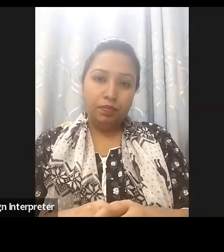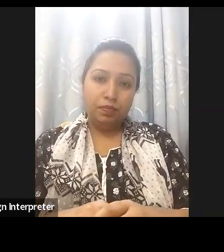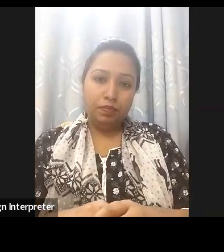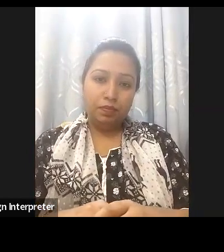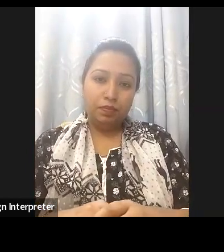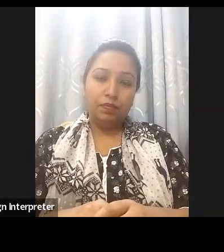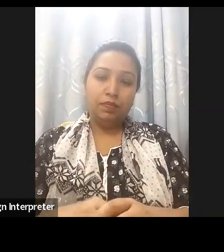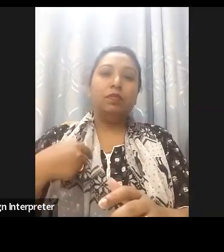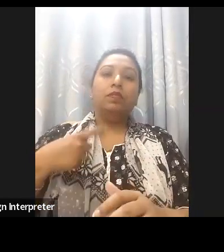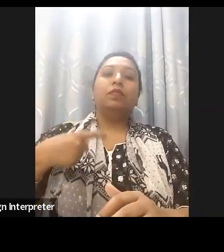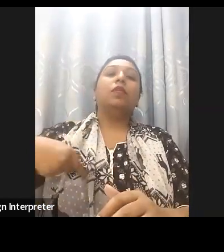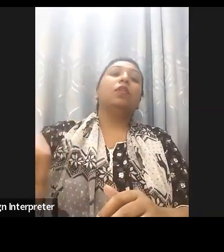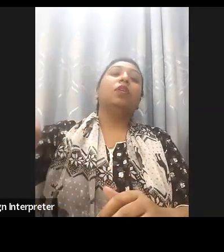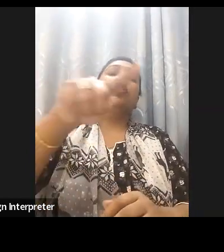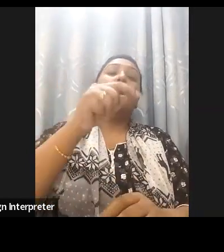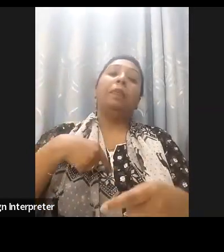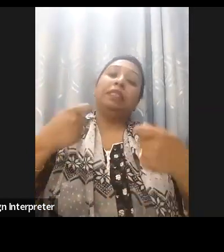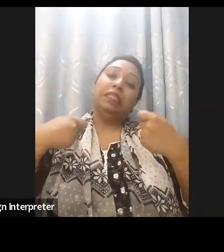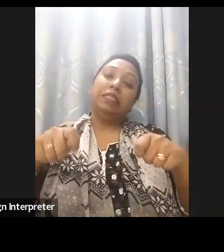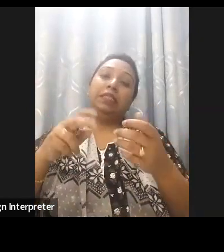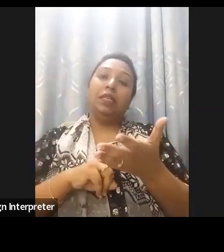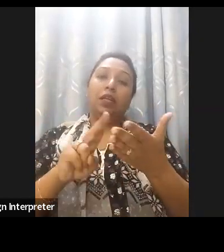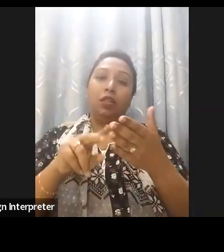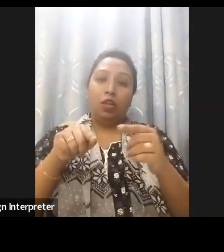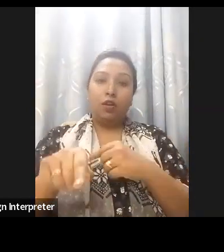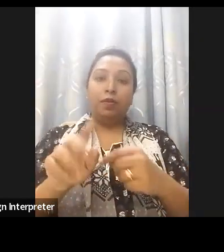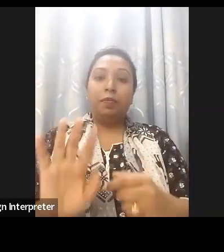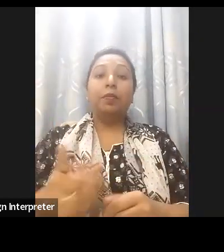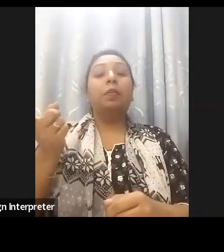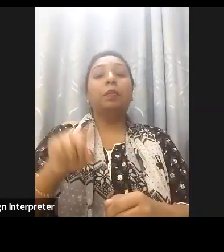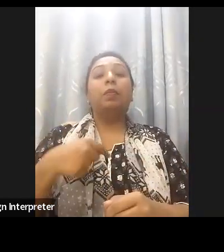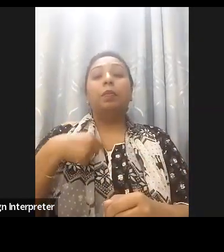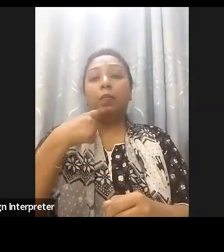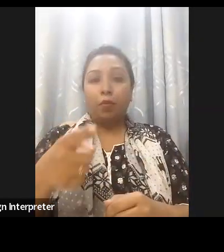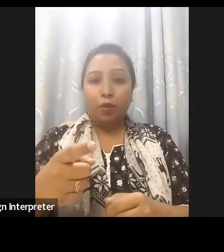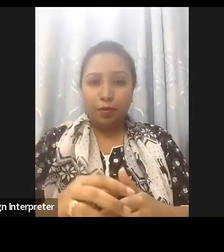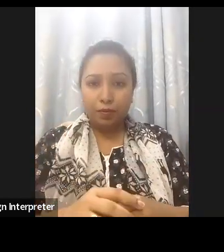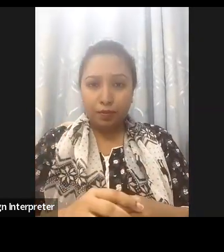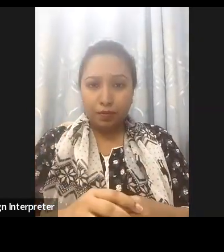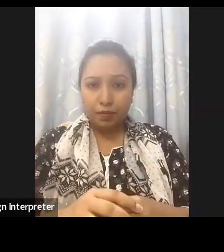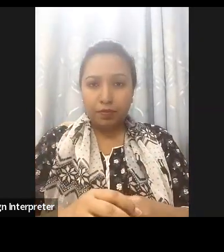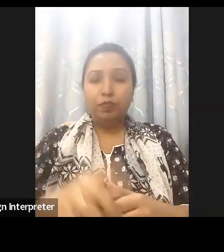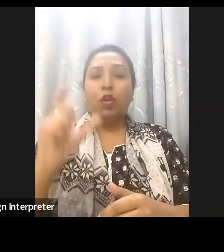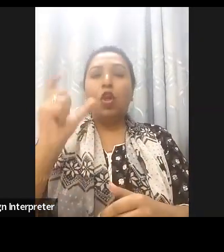of these efforts. We do offer as well Maturity Models for companies and for universities